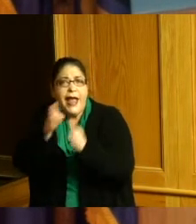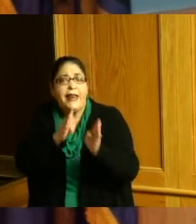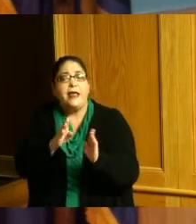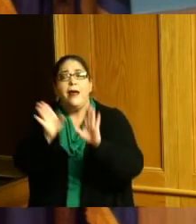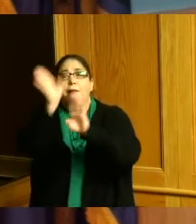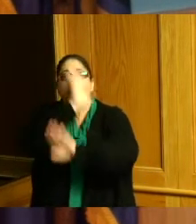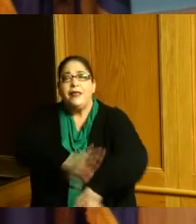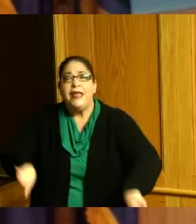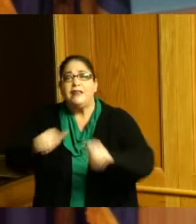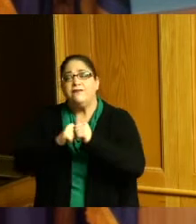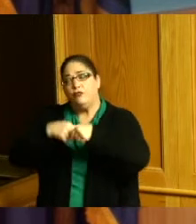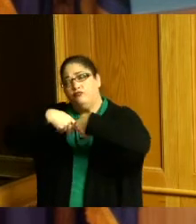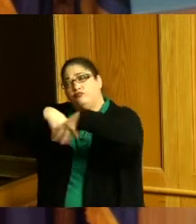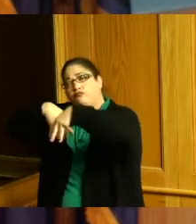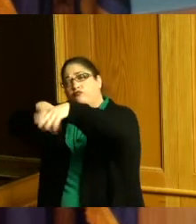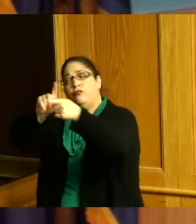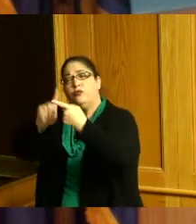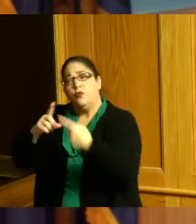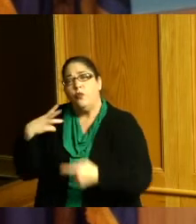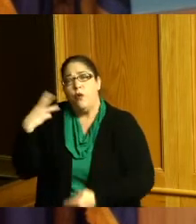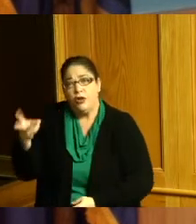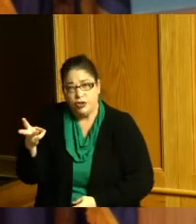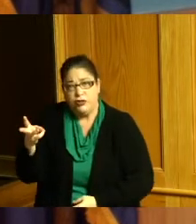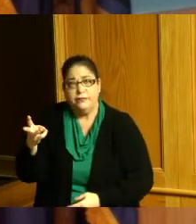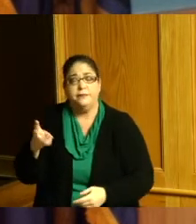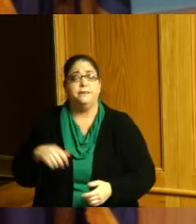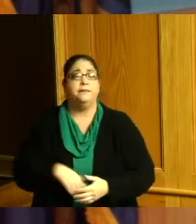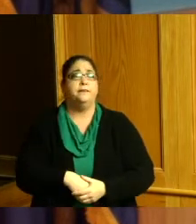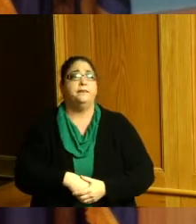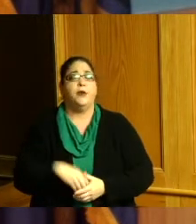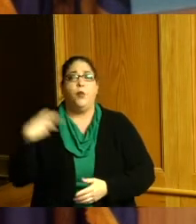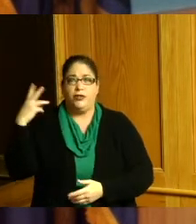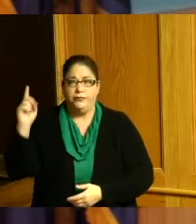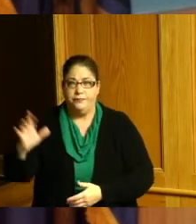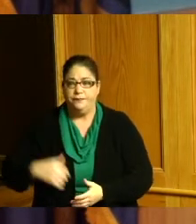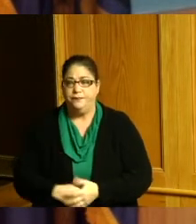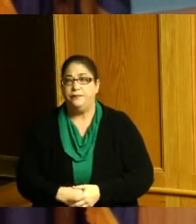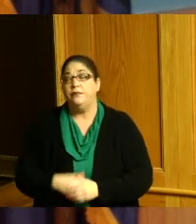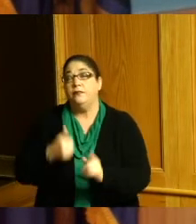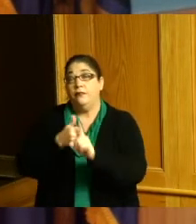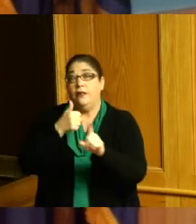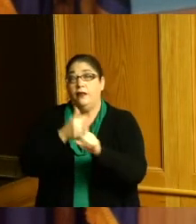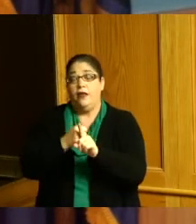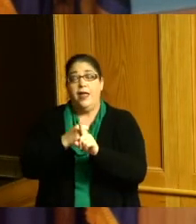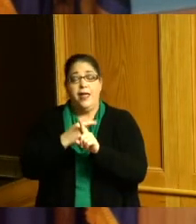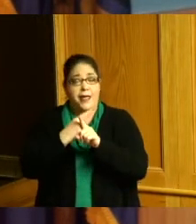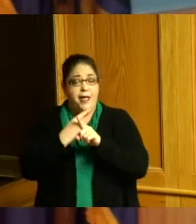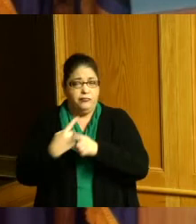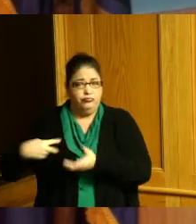in August of that same year during which King delivered his famous I have a dream speech